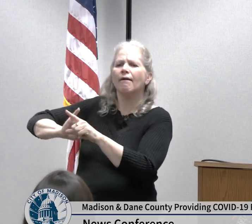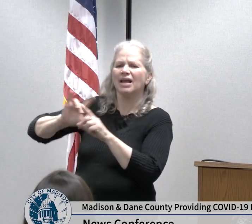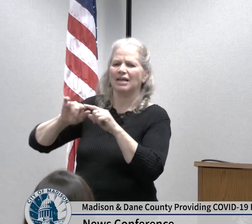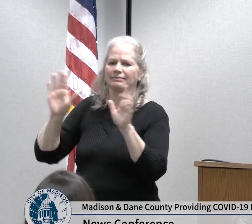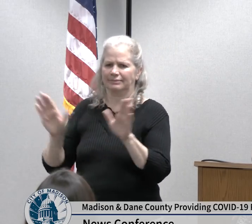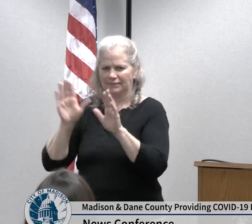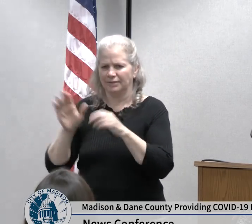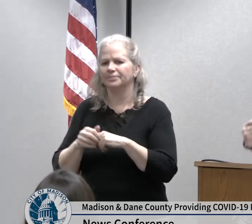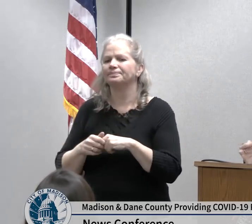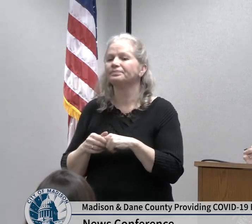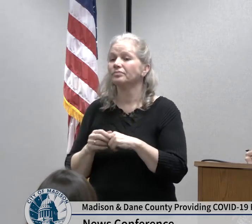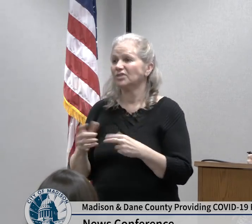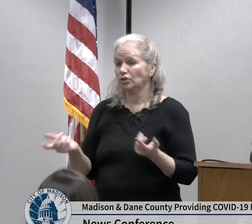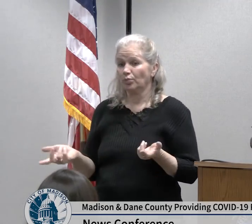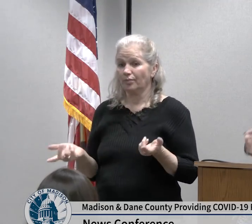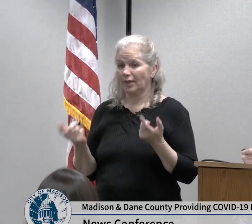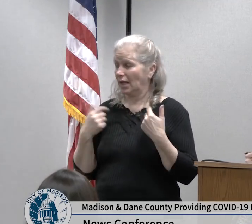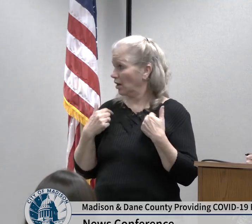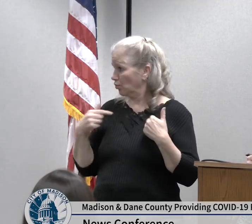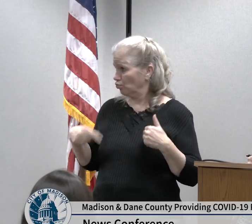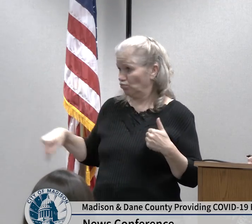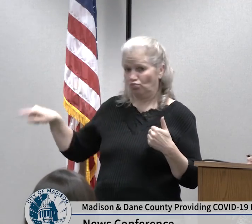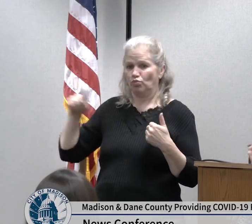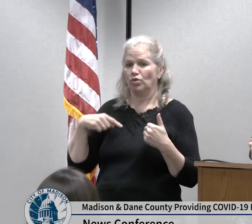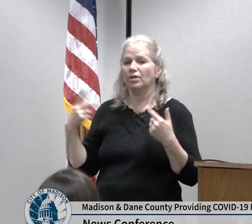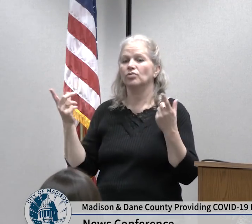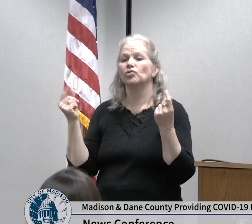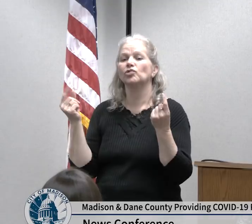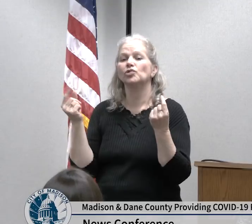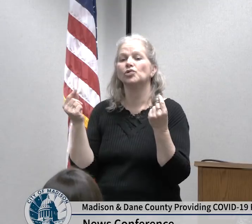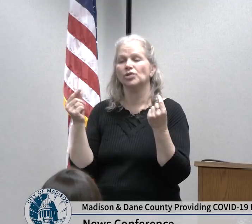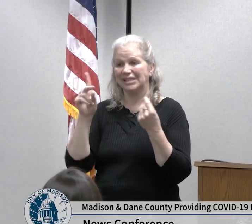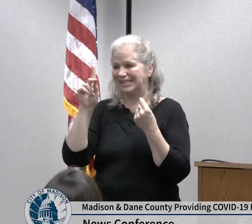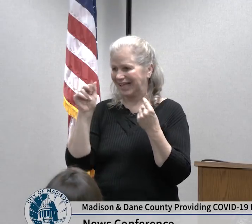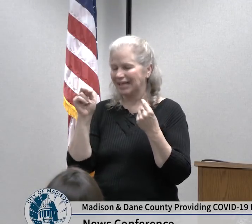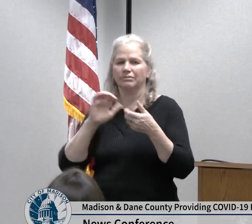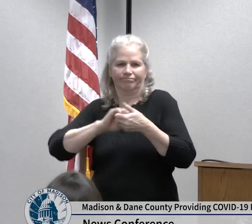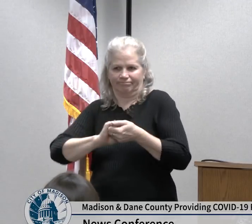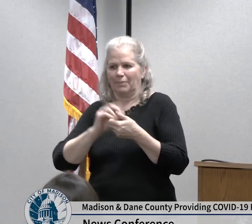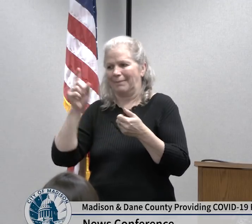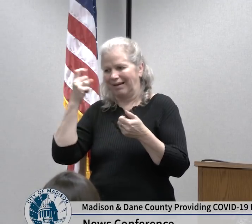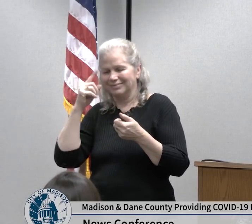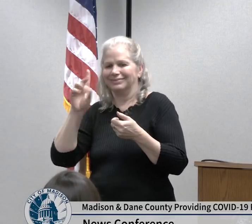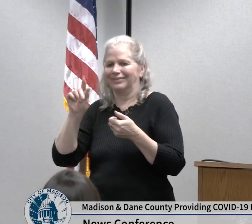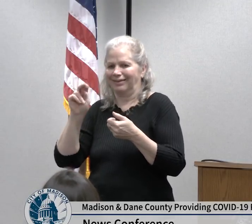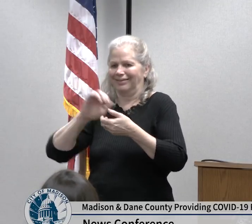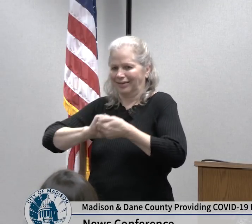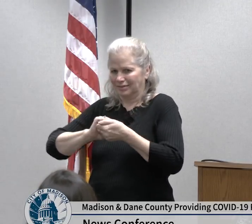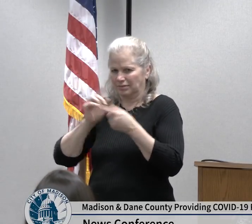for the next stage of this virus we want to ask institutions and individuals in